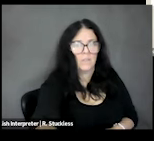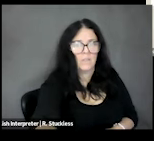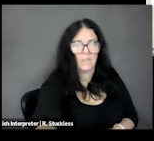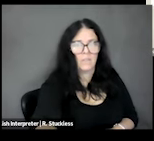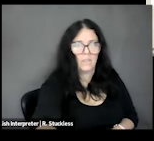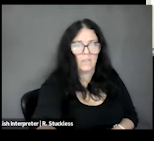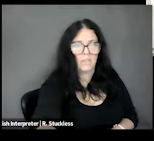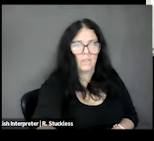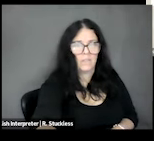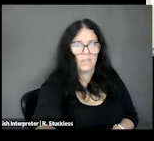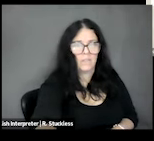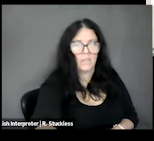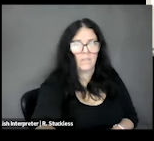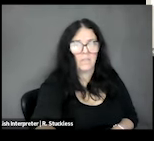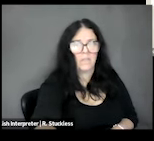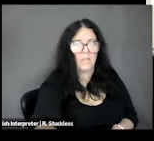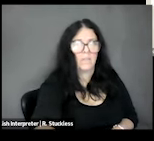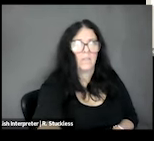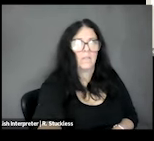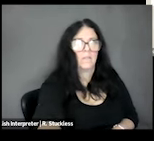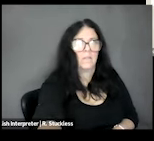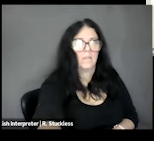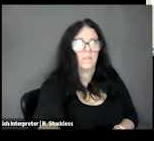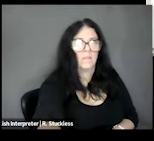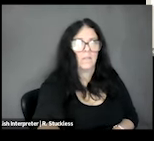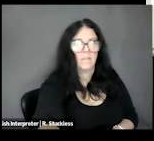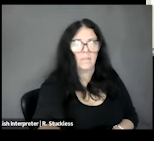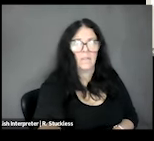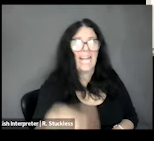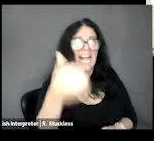can answer them if you have anything that you want to state back to that, and I'll just click answered